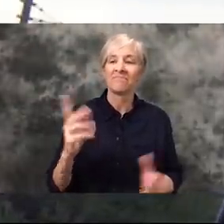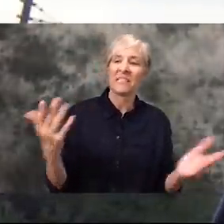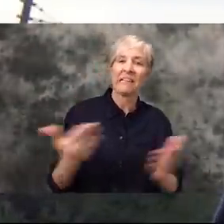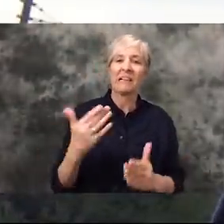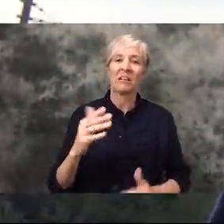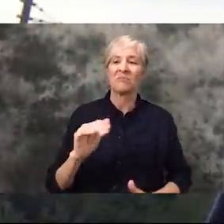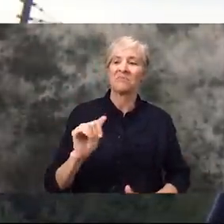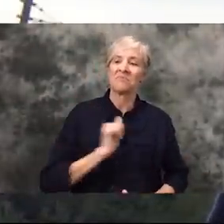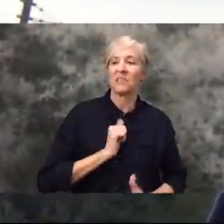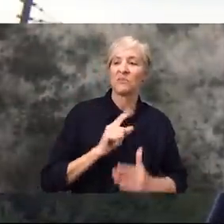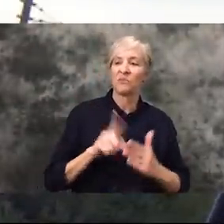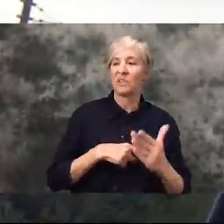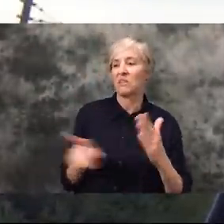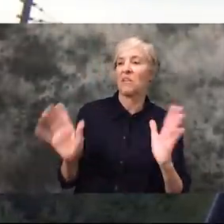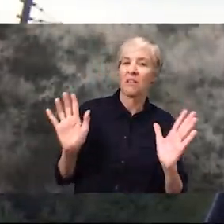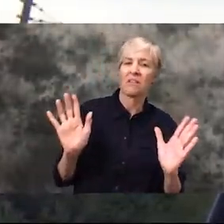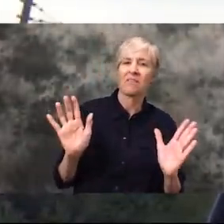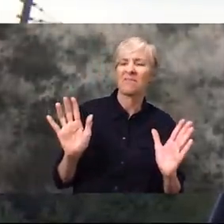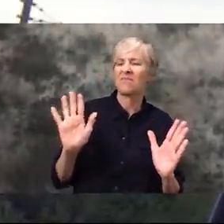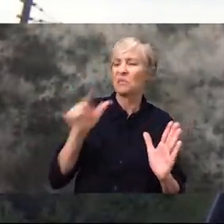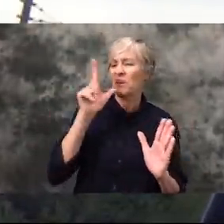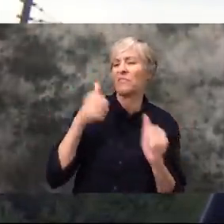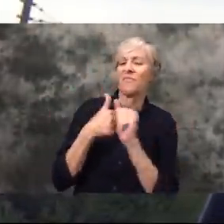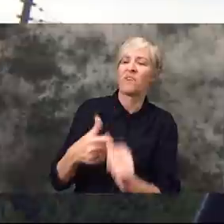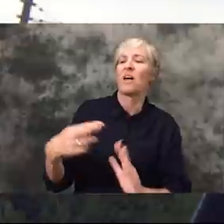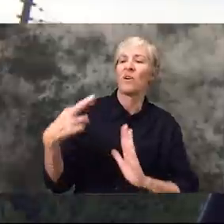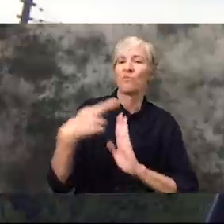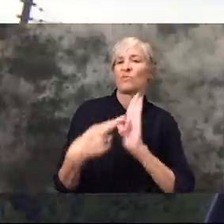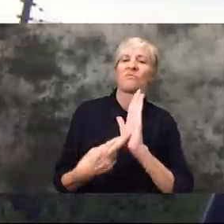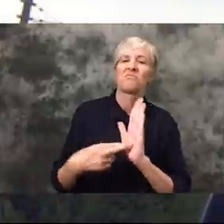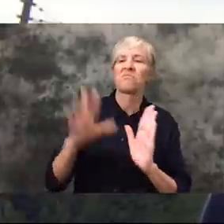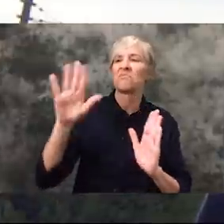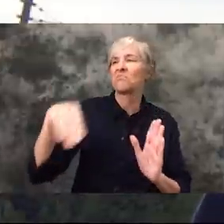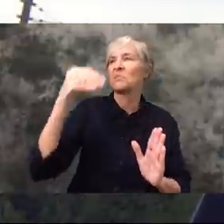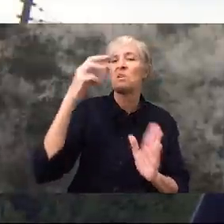Especially here, that you know Italians just don't follow the rules they just